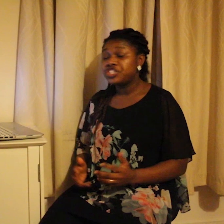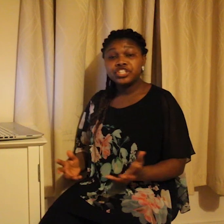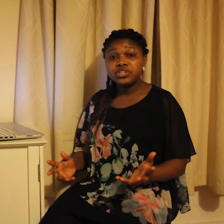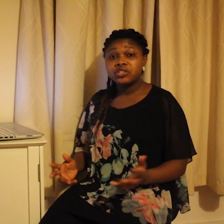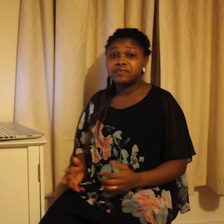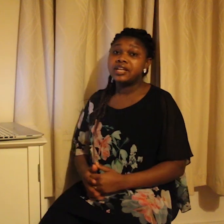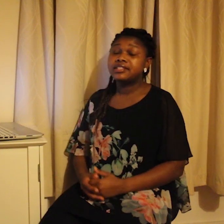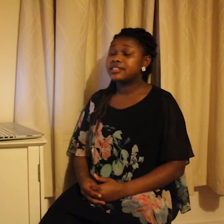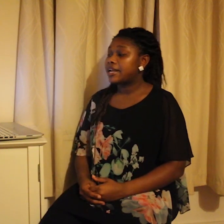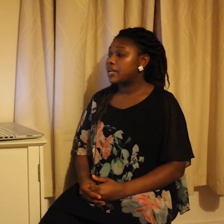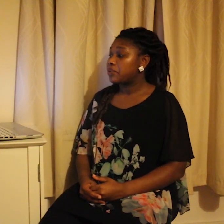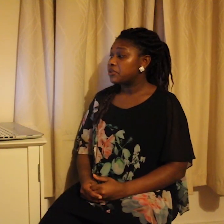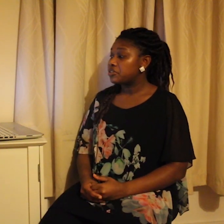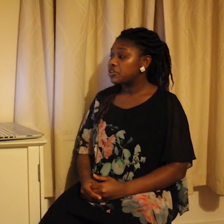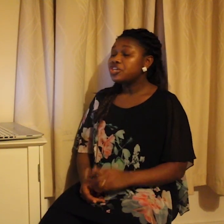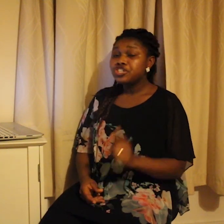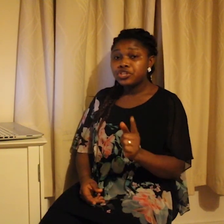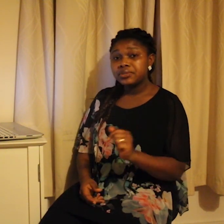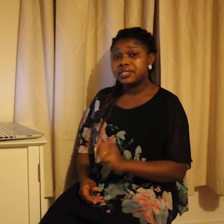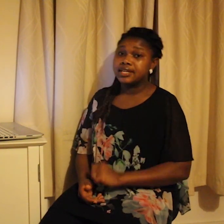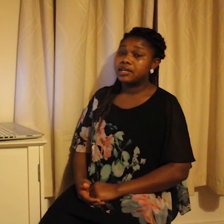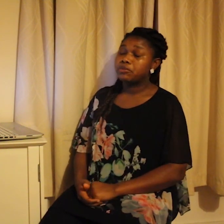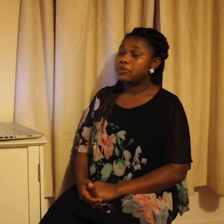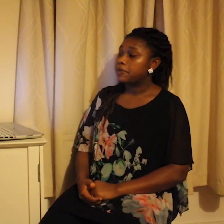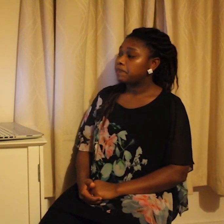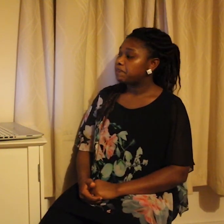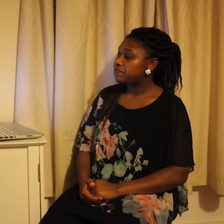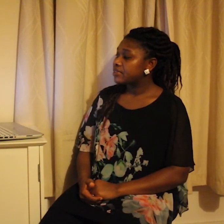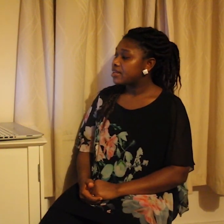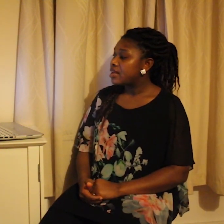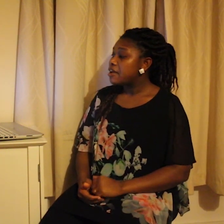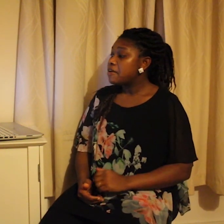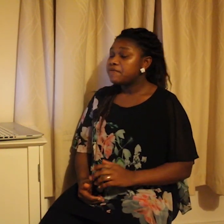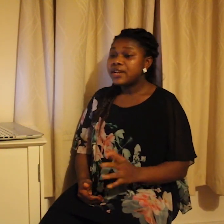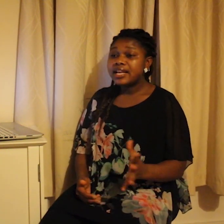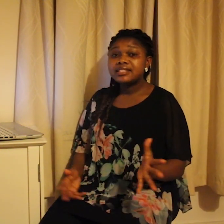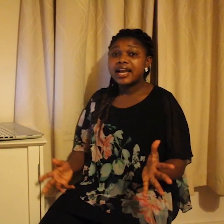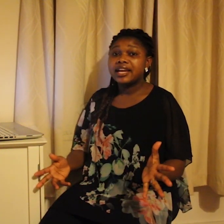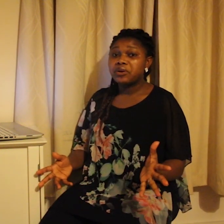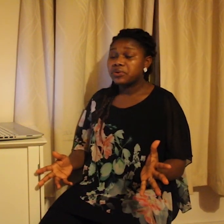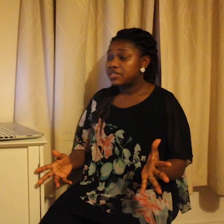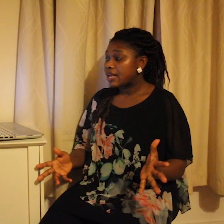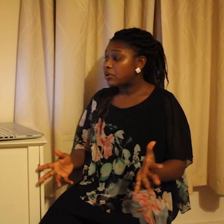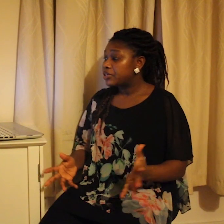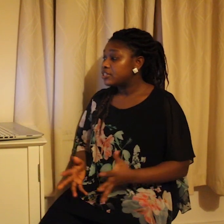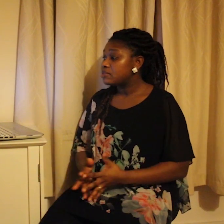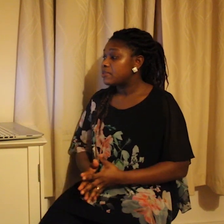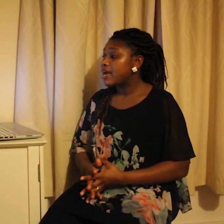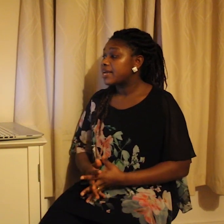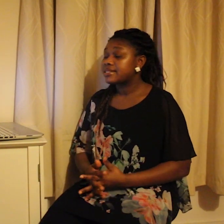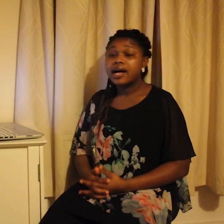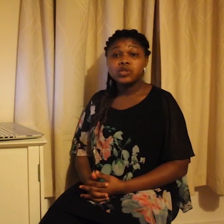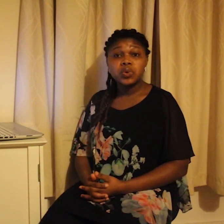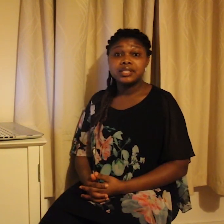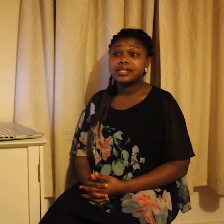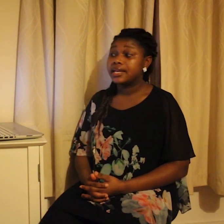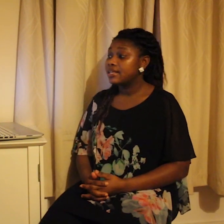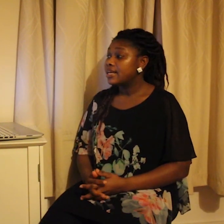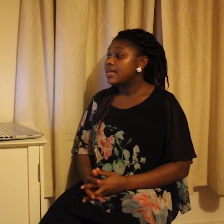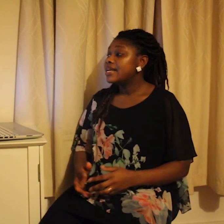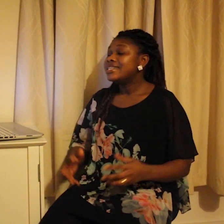signed language used in Adamorobe. Village signed languages according to Meir et al,